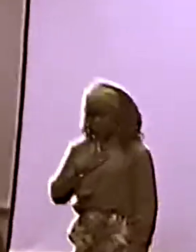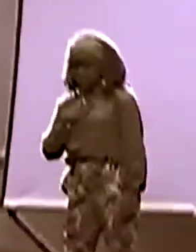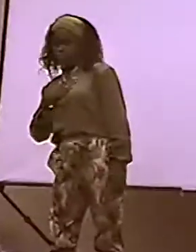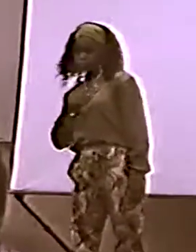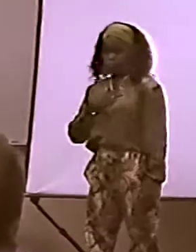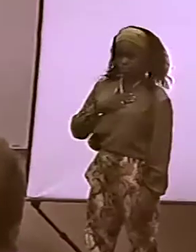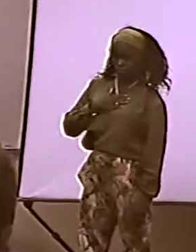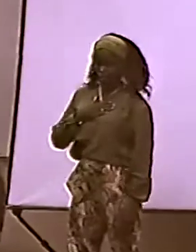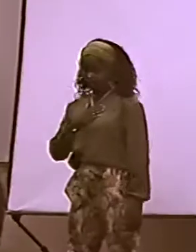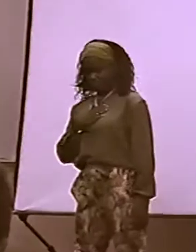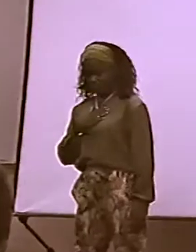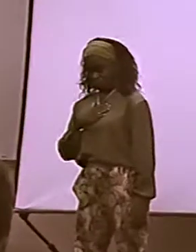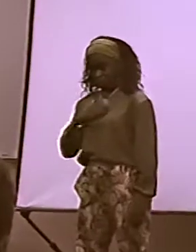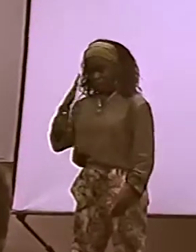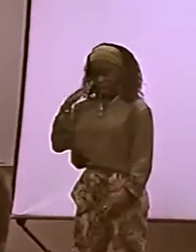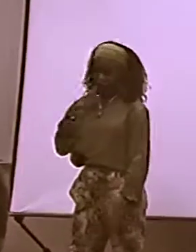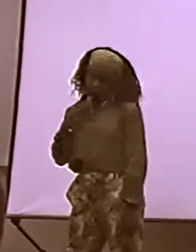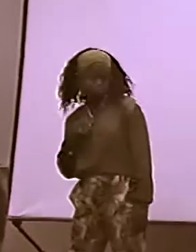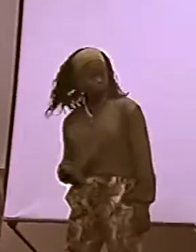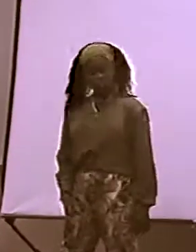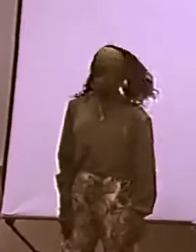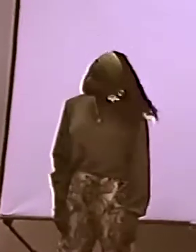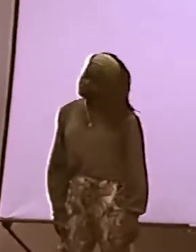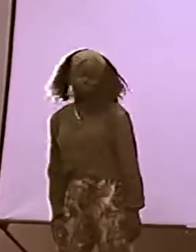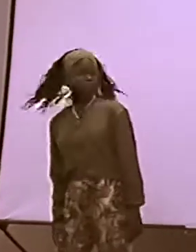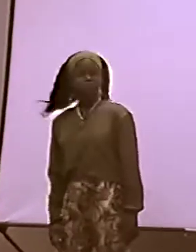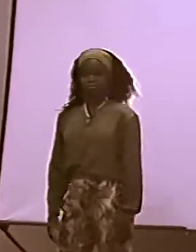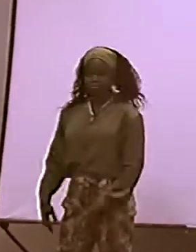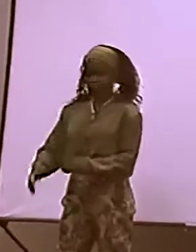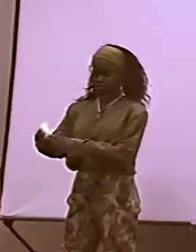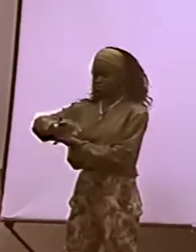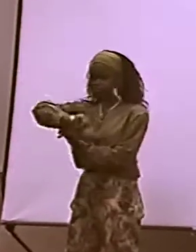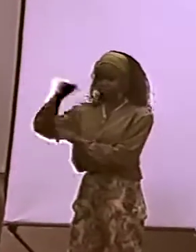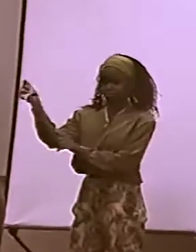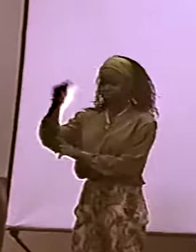AND HOW SHE USES HER CHEST... AND HER HEAD.